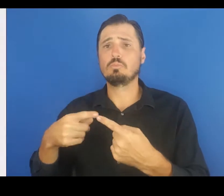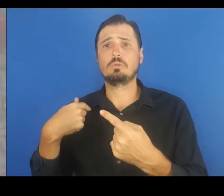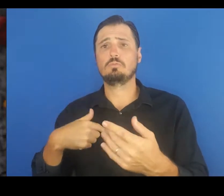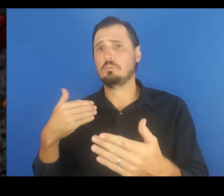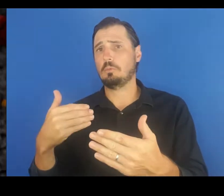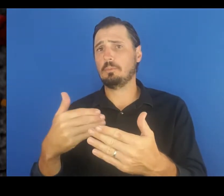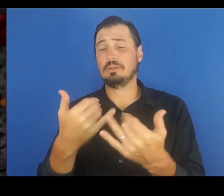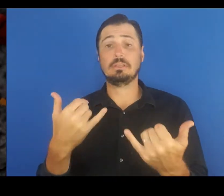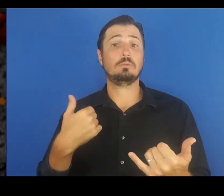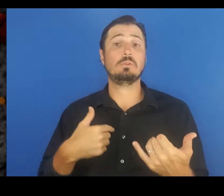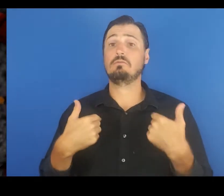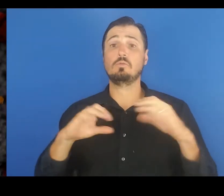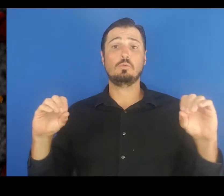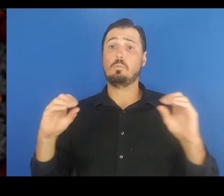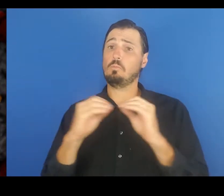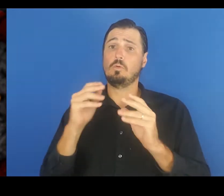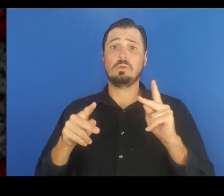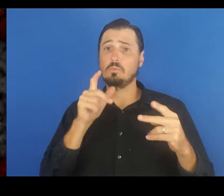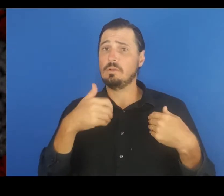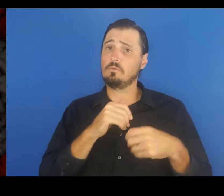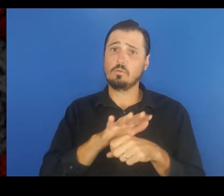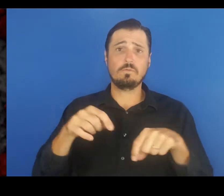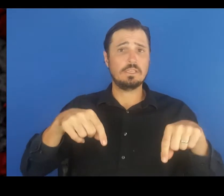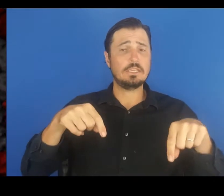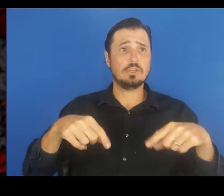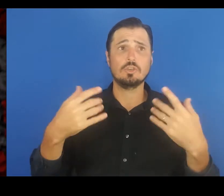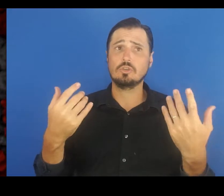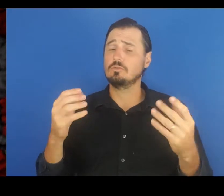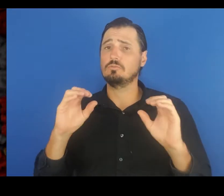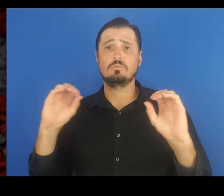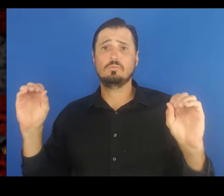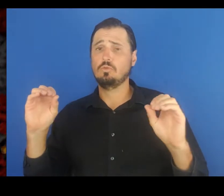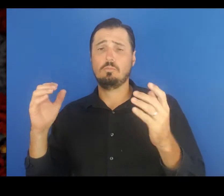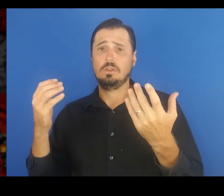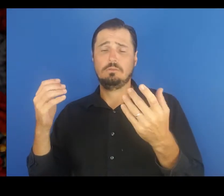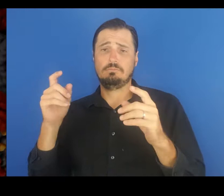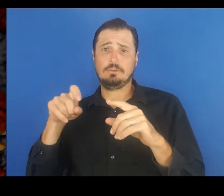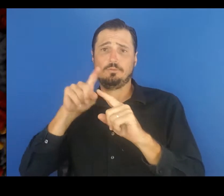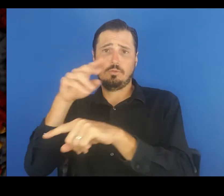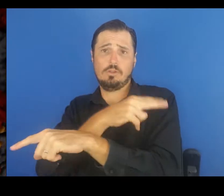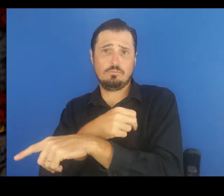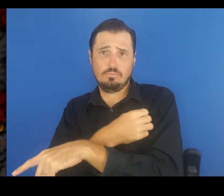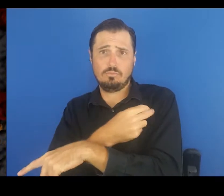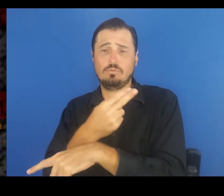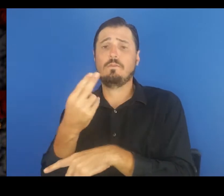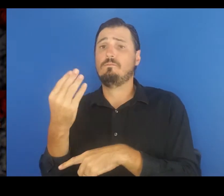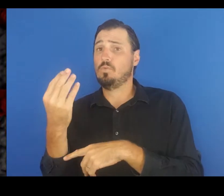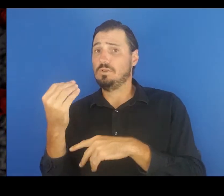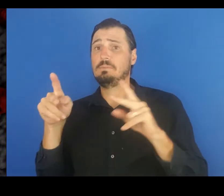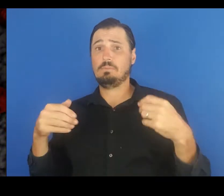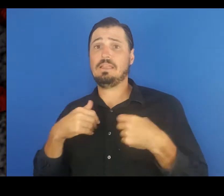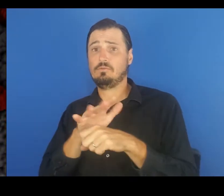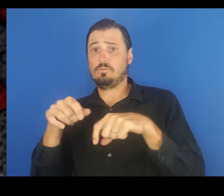Today, we have no new cases to report. No one is hospitalized. We have 14 active cases and 14 individuals are in quarantine.